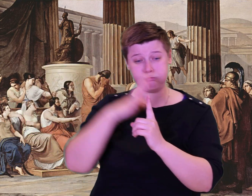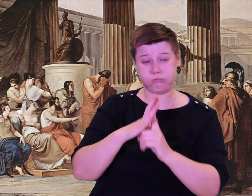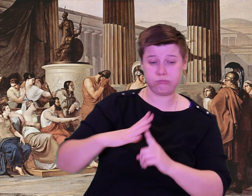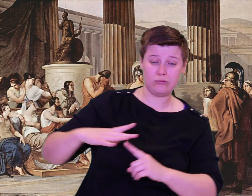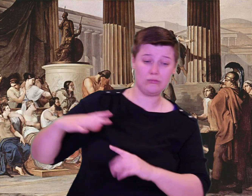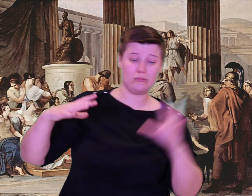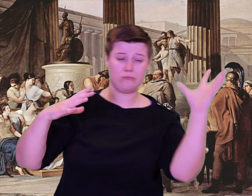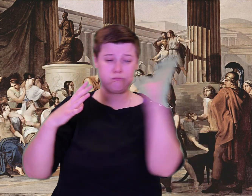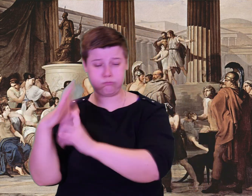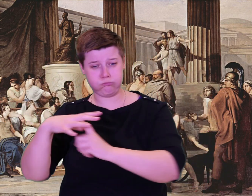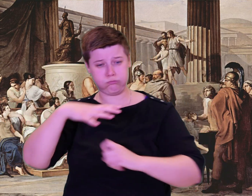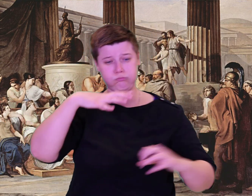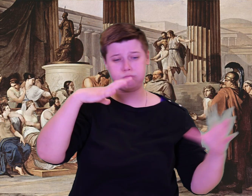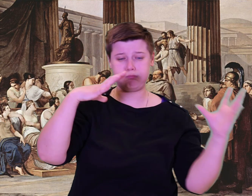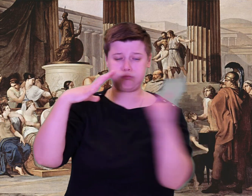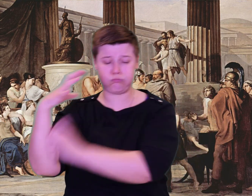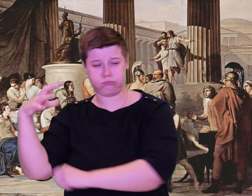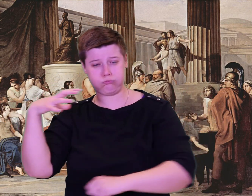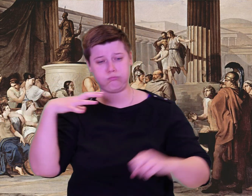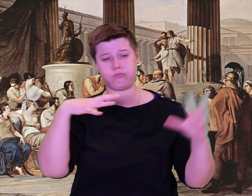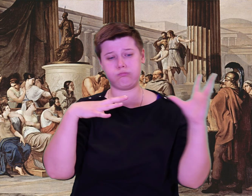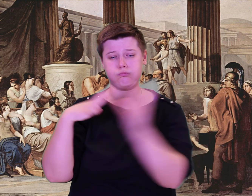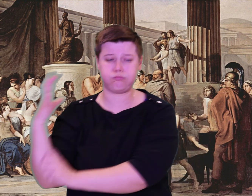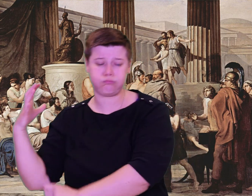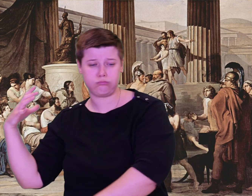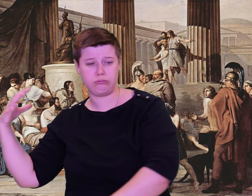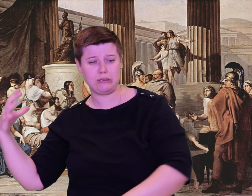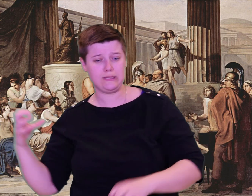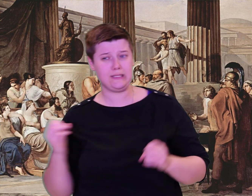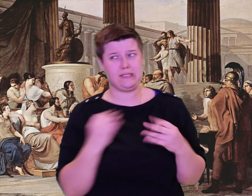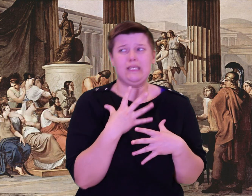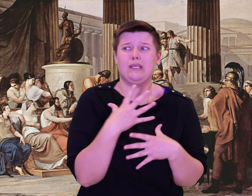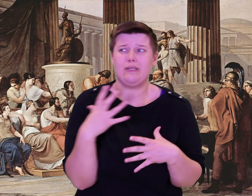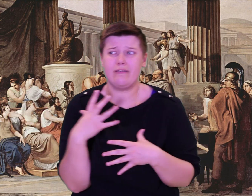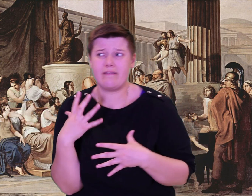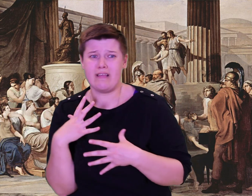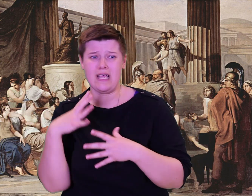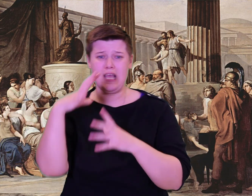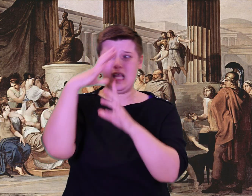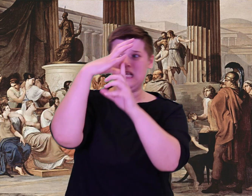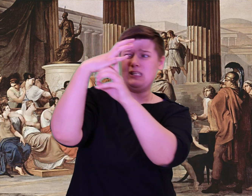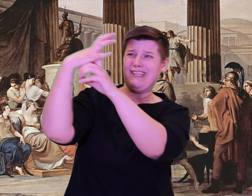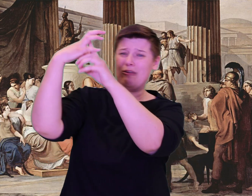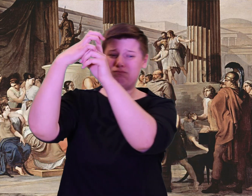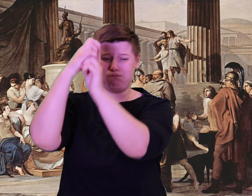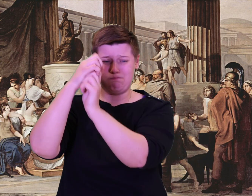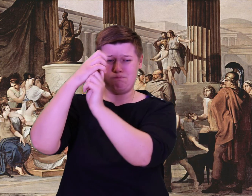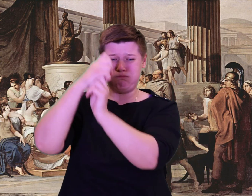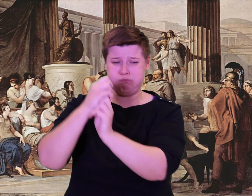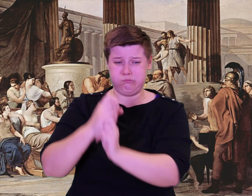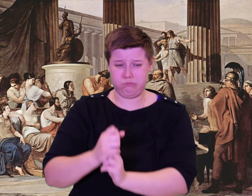The Cloud Lord Zeus hurled North Wind at our ships, a terrible typhoon, and covered